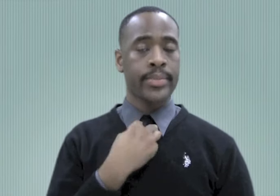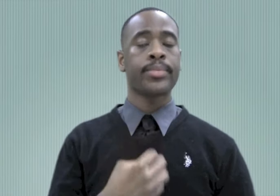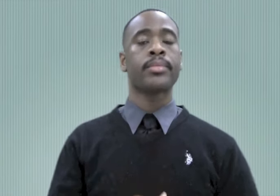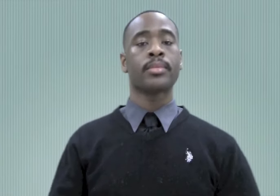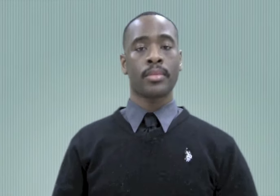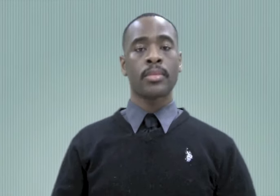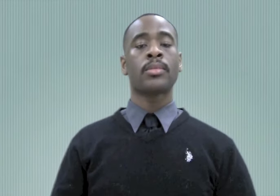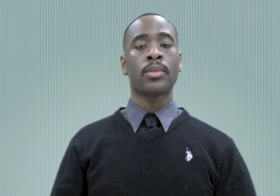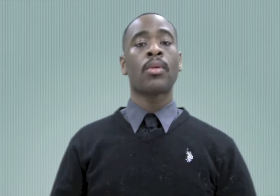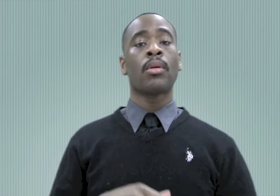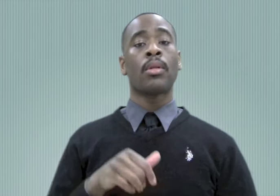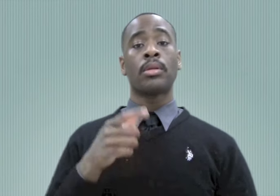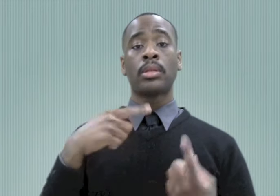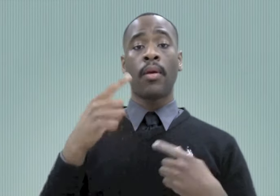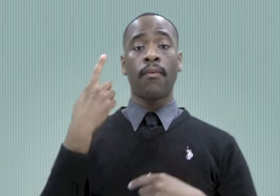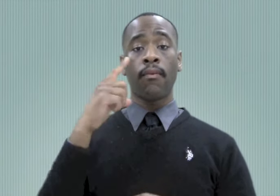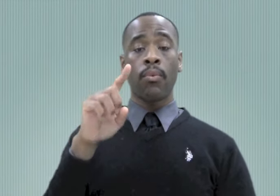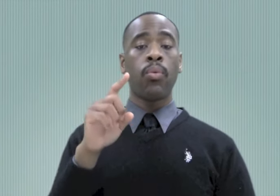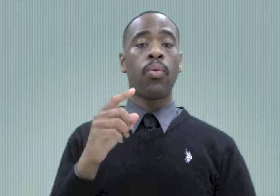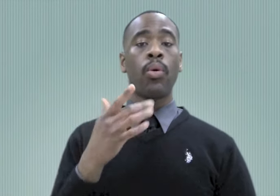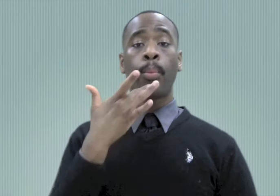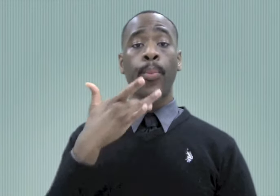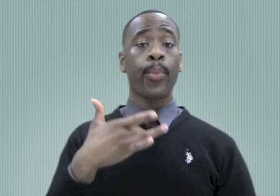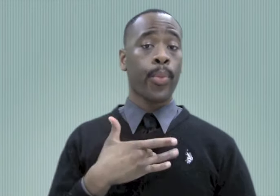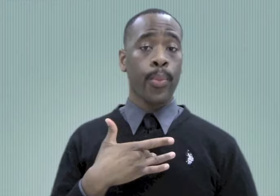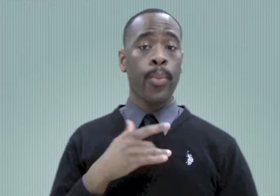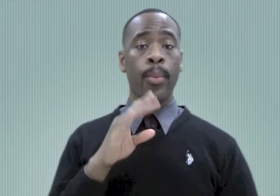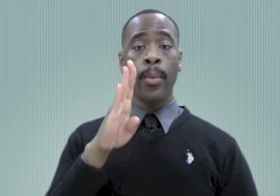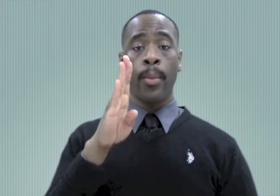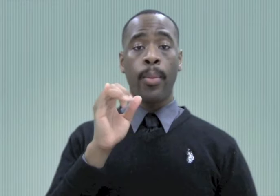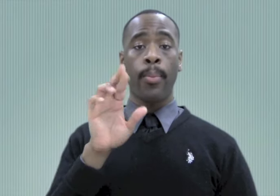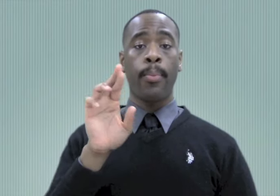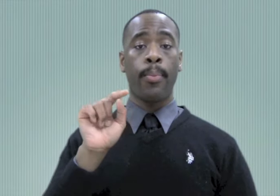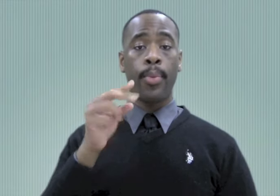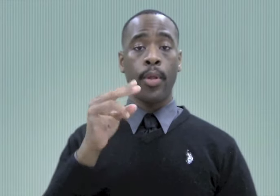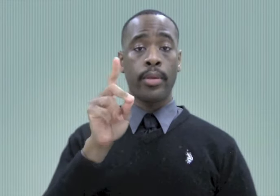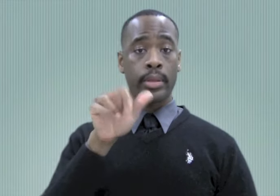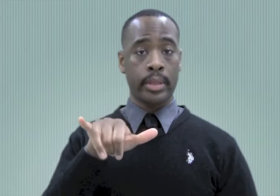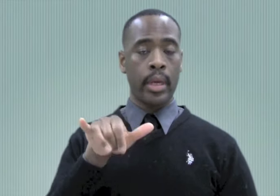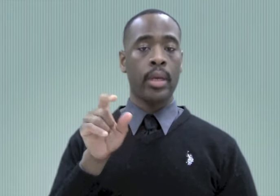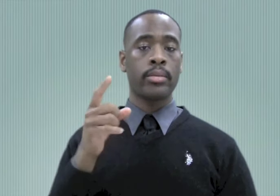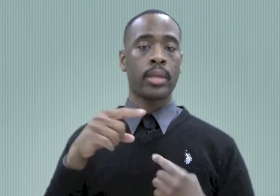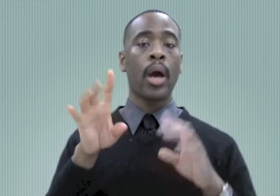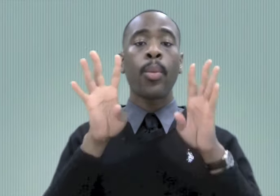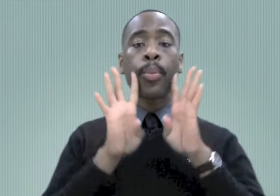V-handshape on the neck; and BIRTHDAY is signed with two 4-handshapes brushing downward on the cheeks.